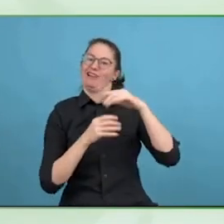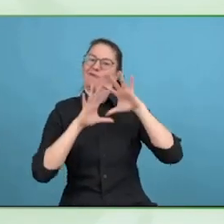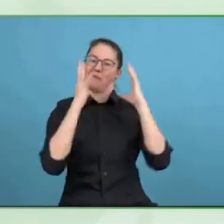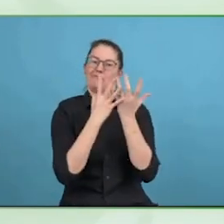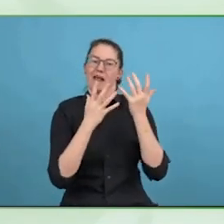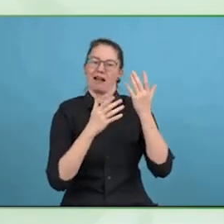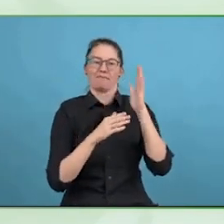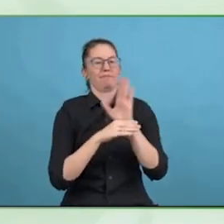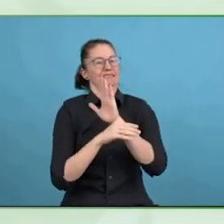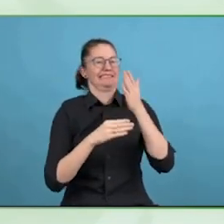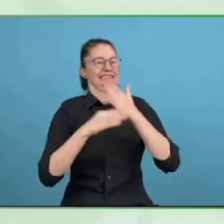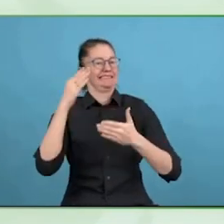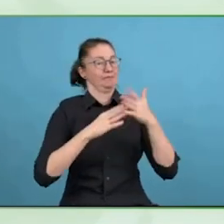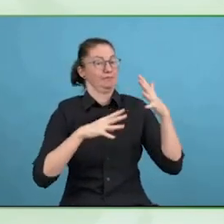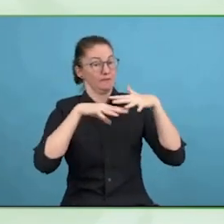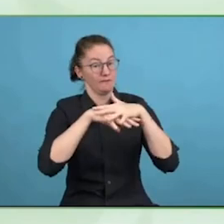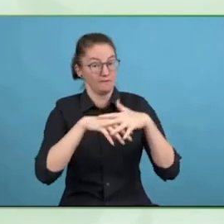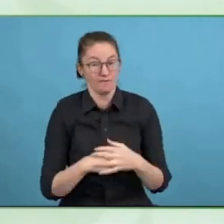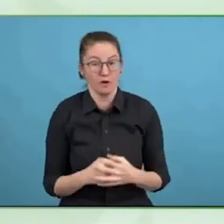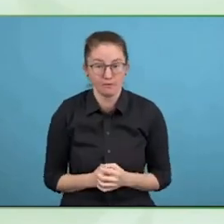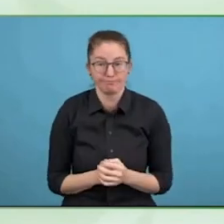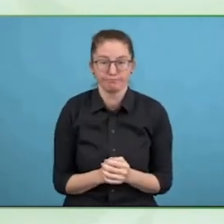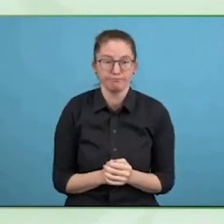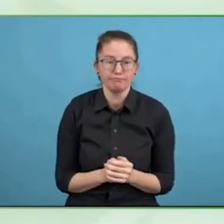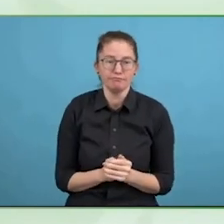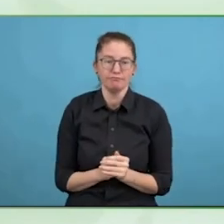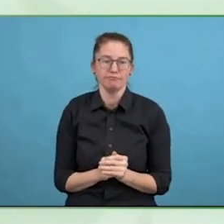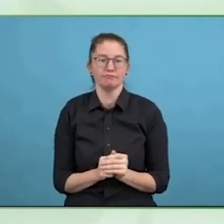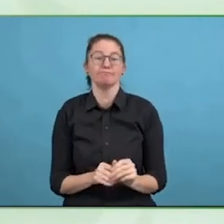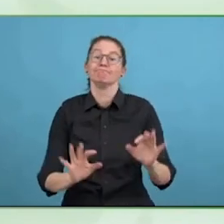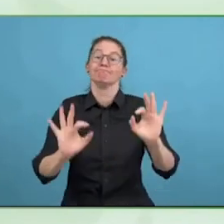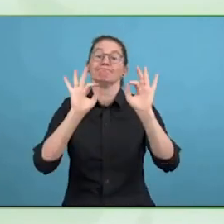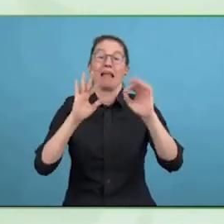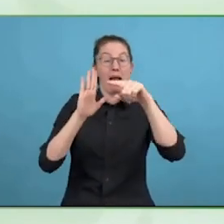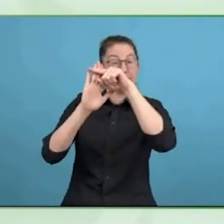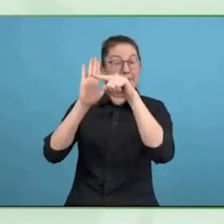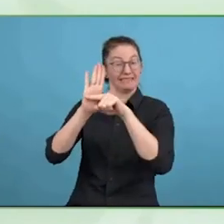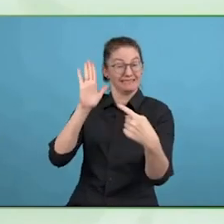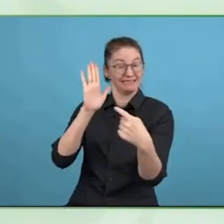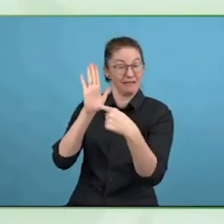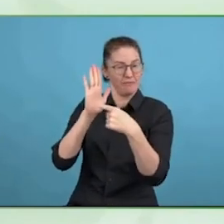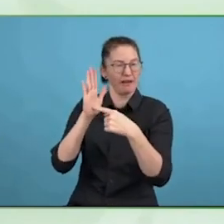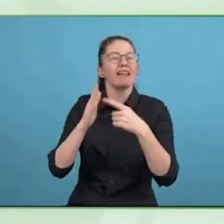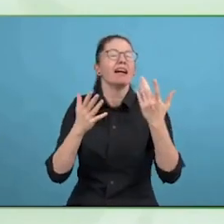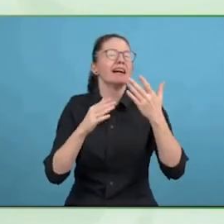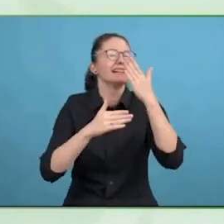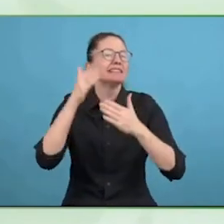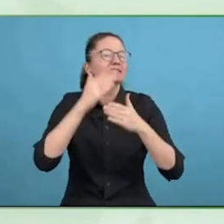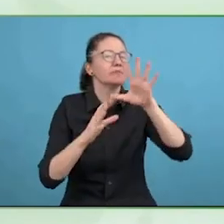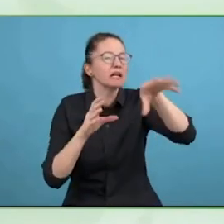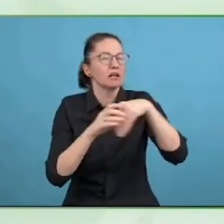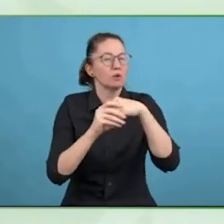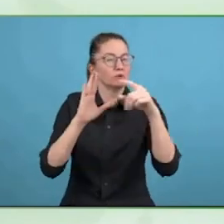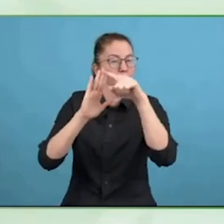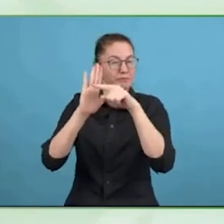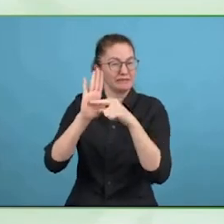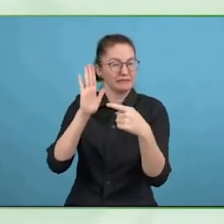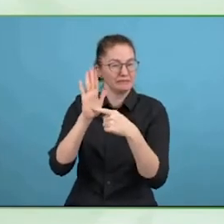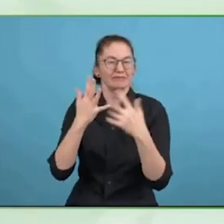time we saw more benchmarking tools come up from the disability network